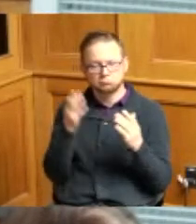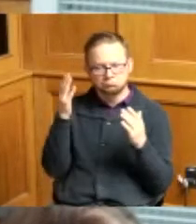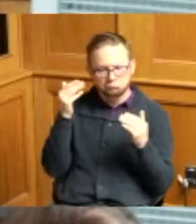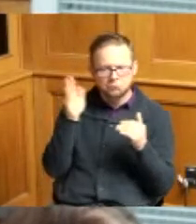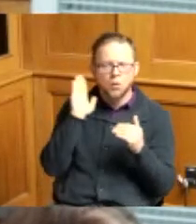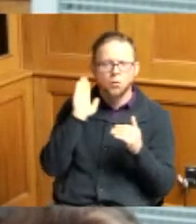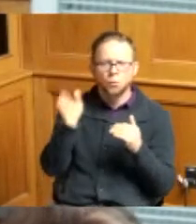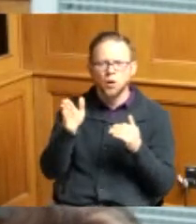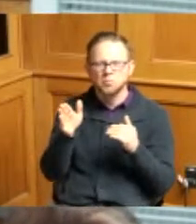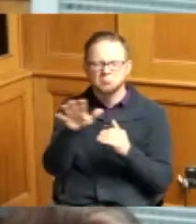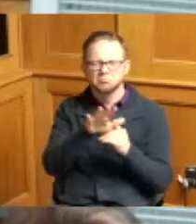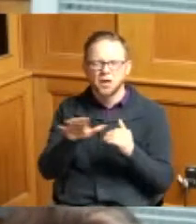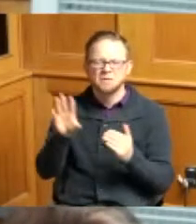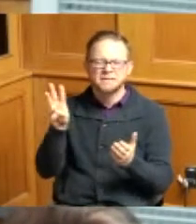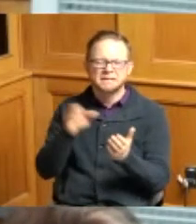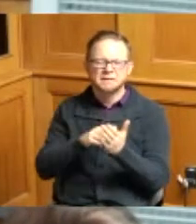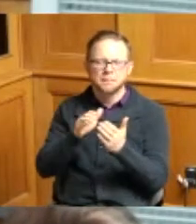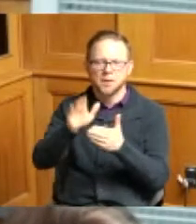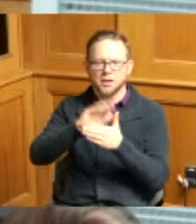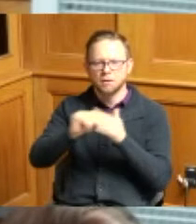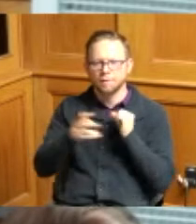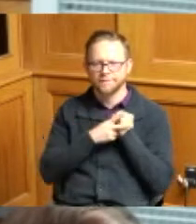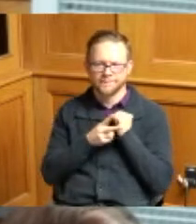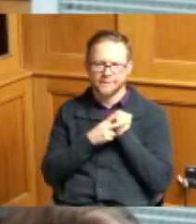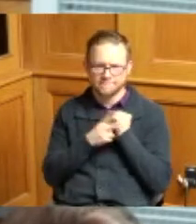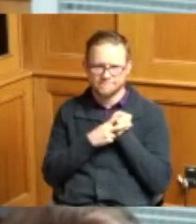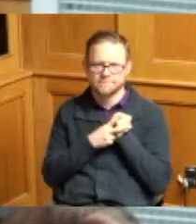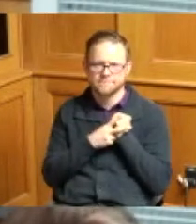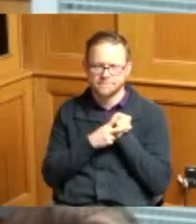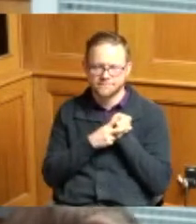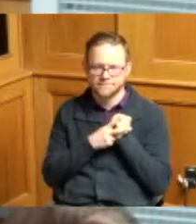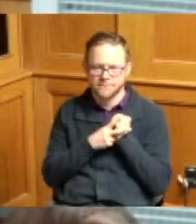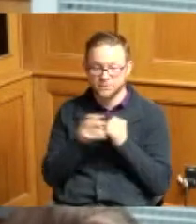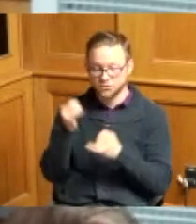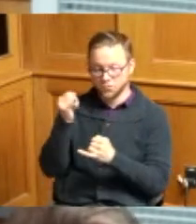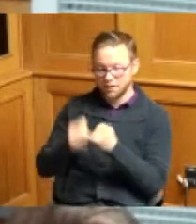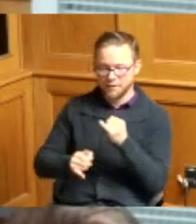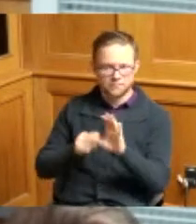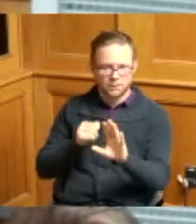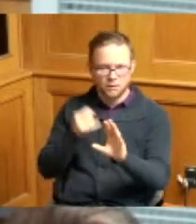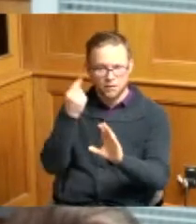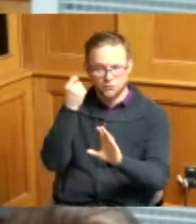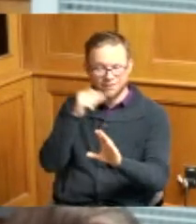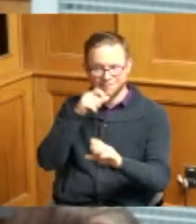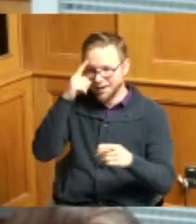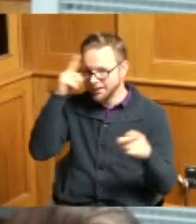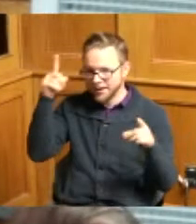six million dollars in savings lastly while this is not a consent decree or whip project it does